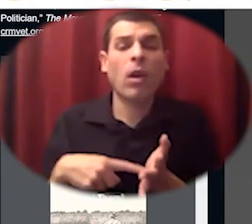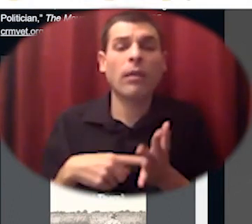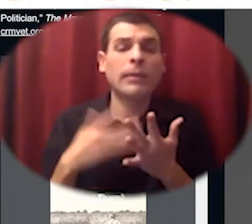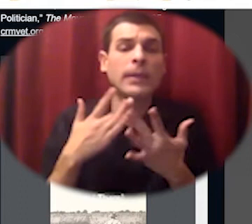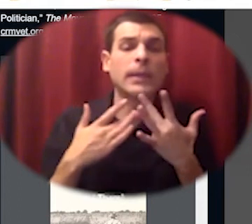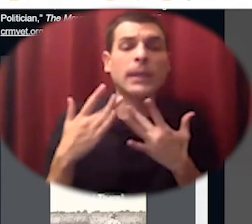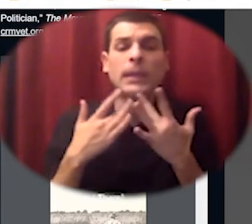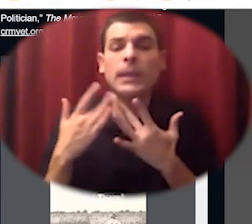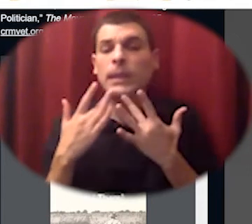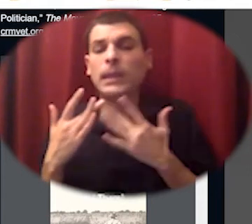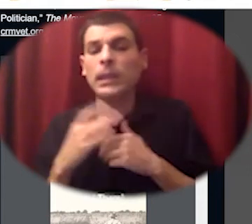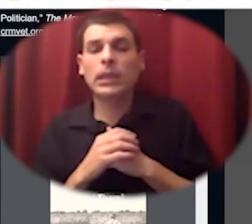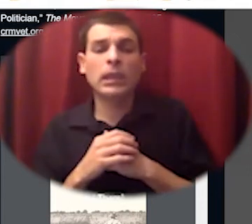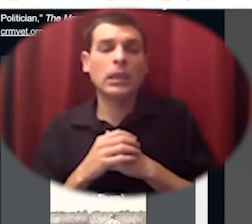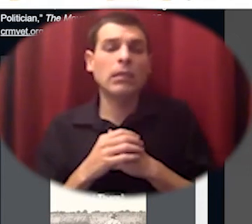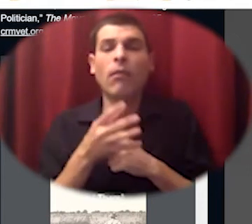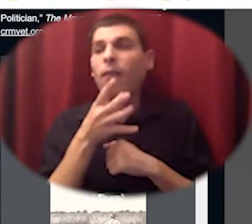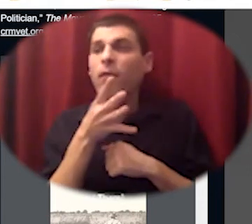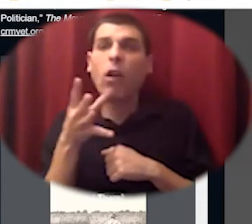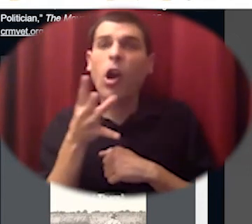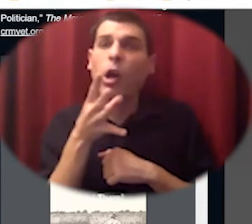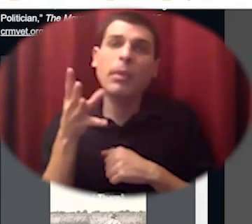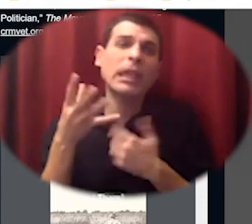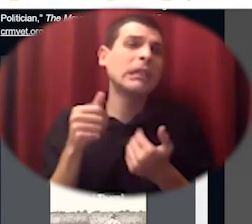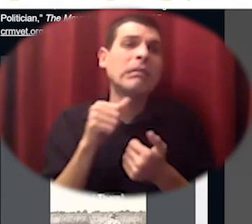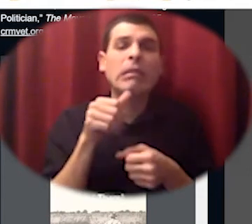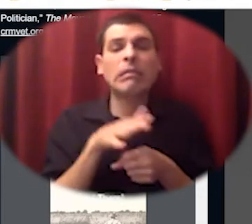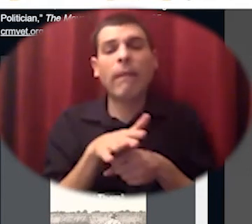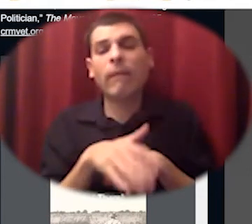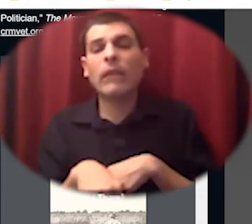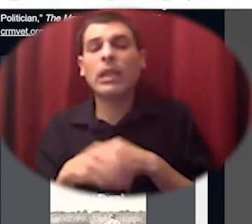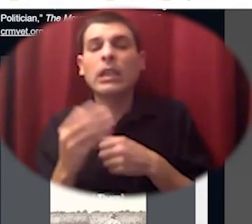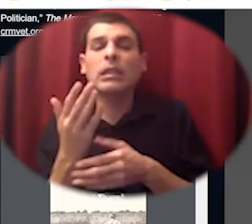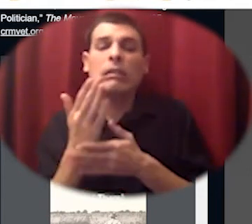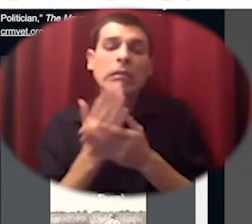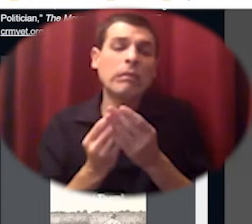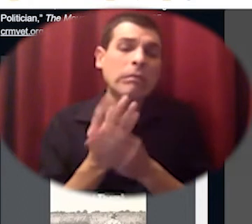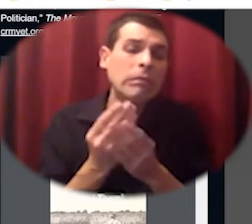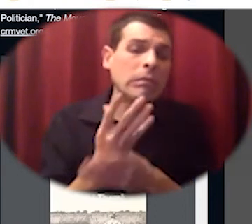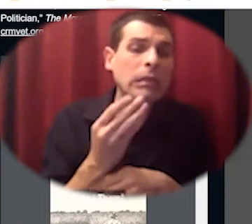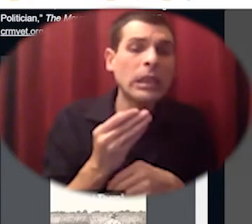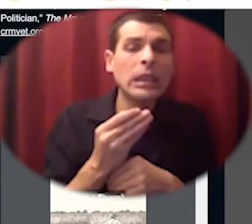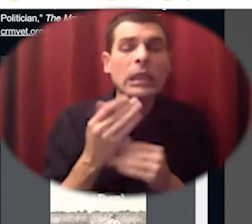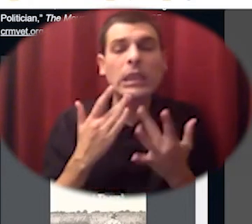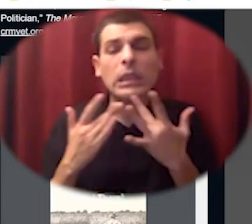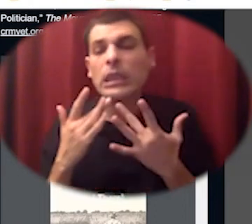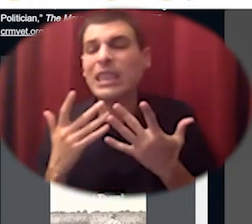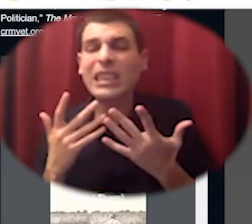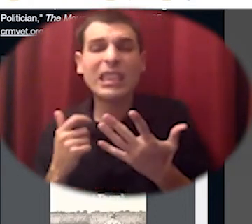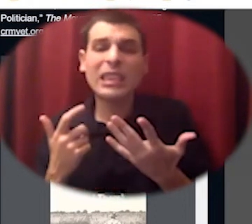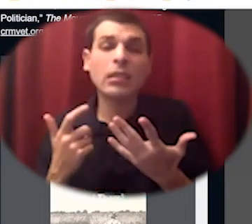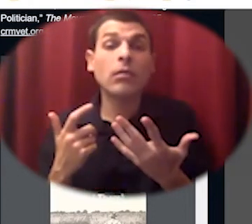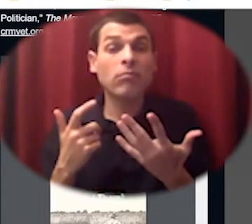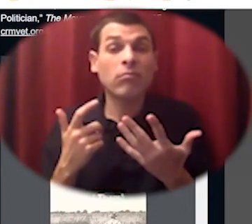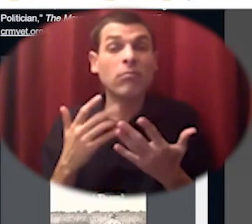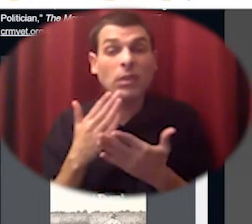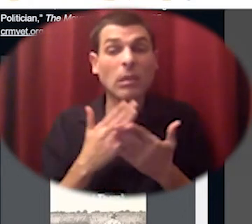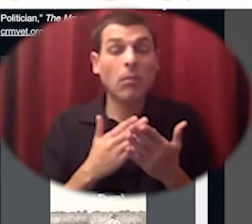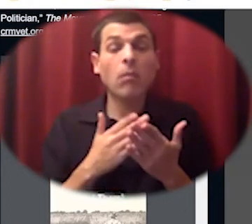subsistence farming and selling some crops at market some commodities but to have a single pig